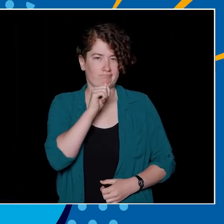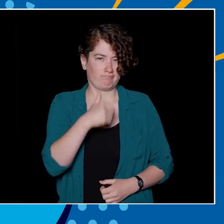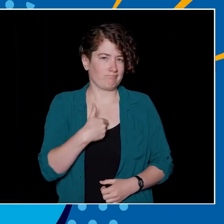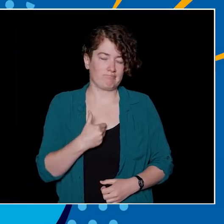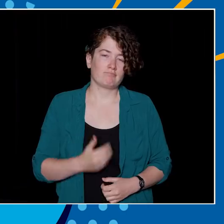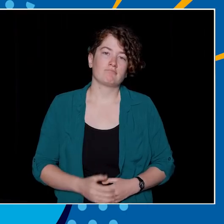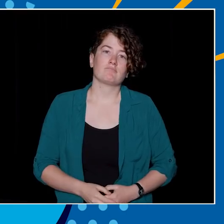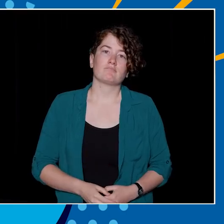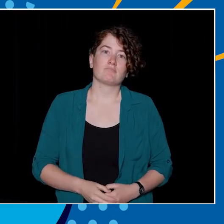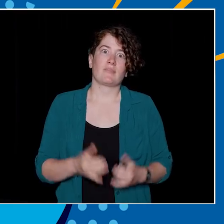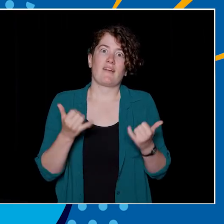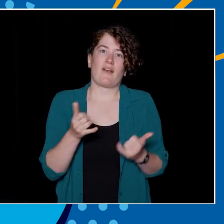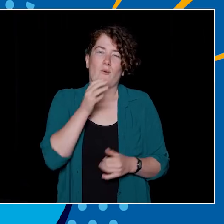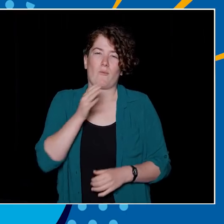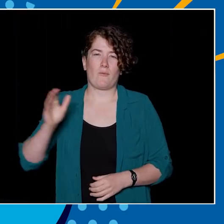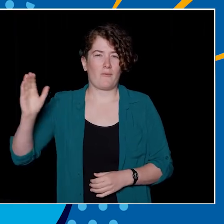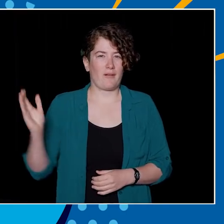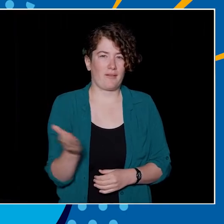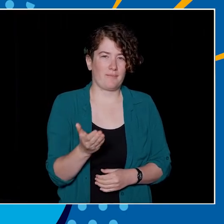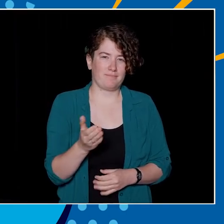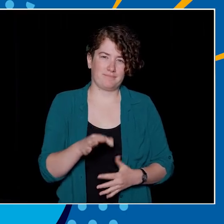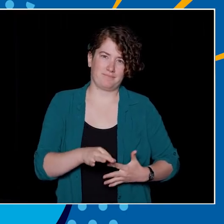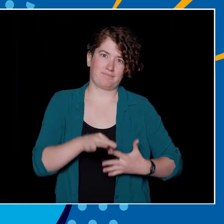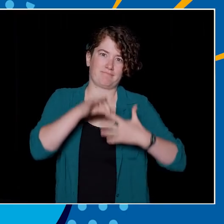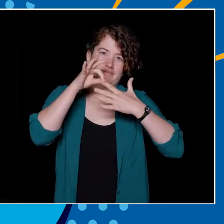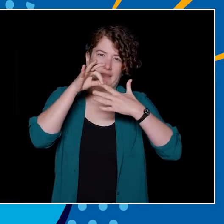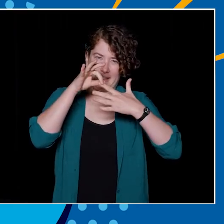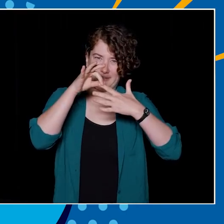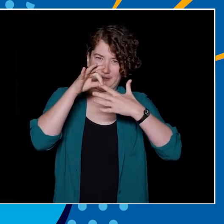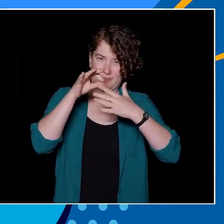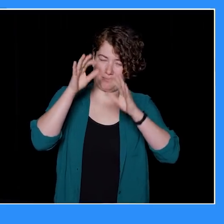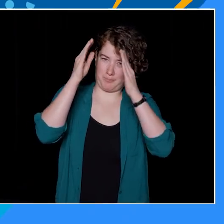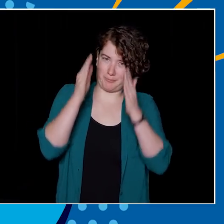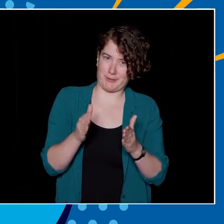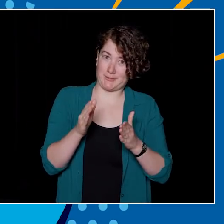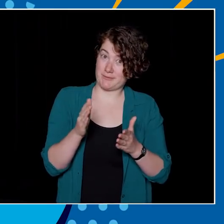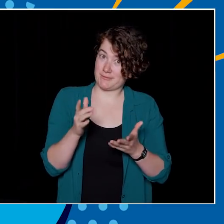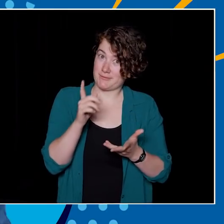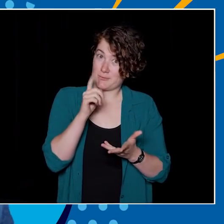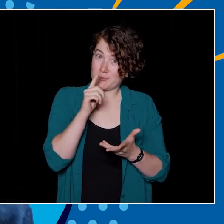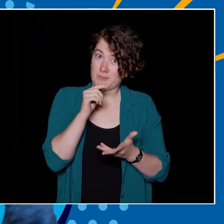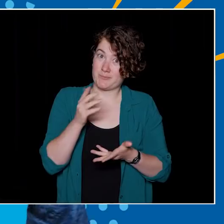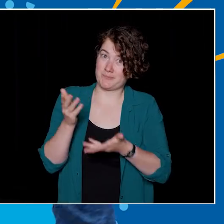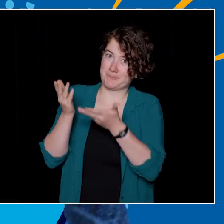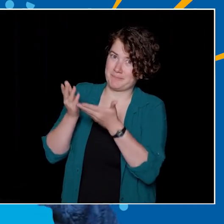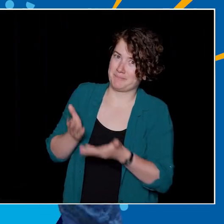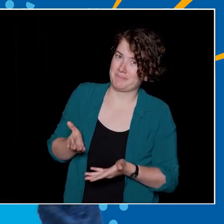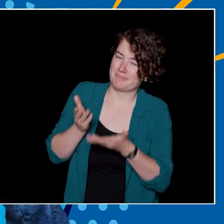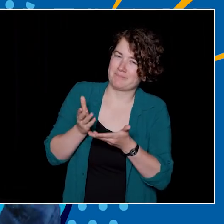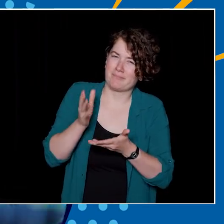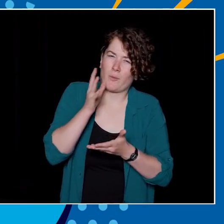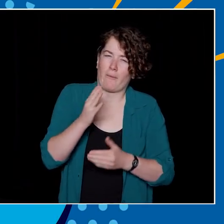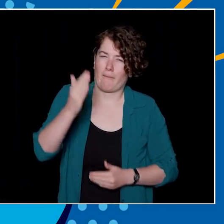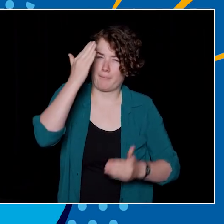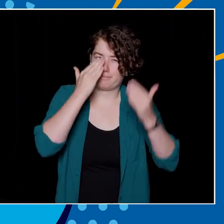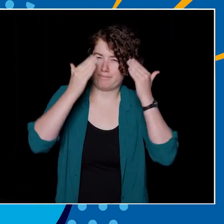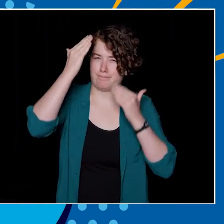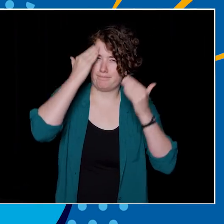I'm going to bring up a very special guest here to join me. Ladies and gentlemen, come on out. If it isn't already, this is going to be a face you are going to get very familiar with,